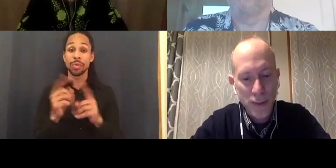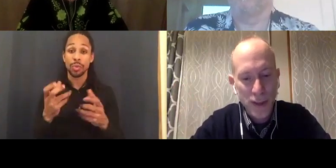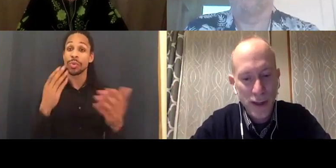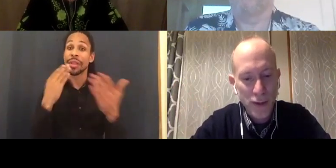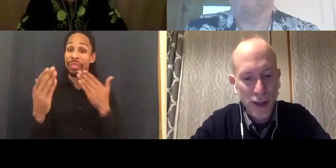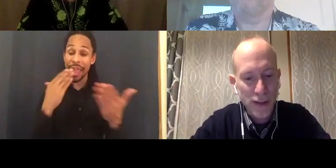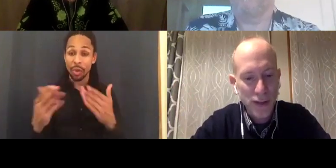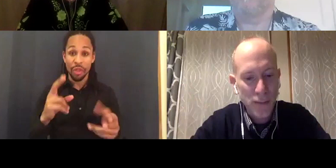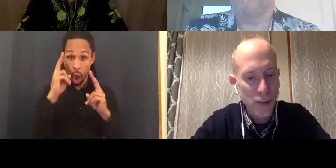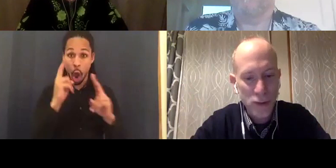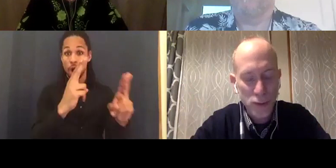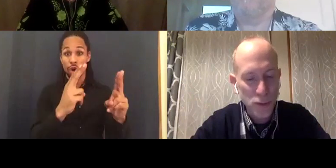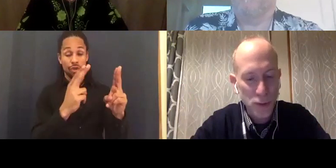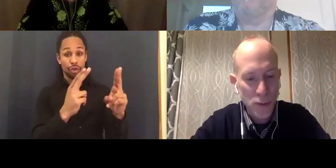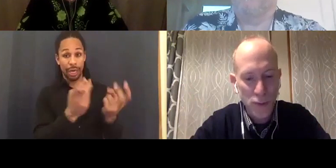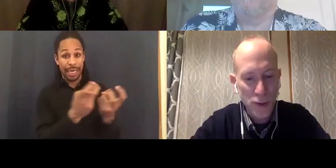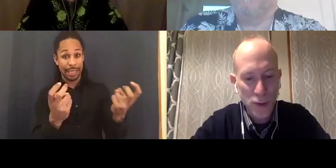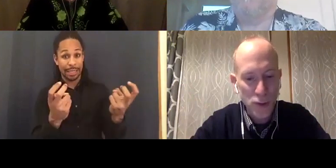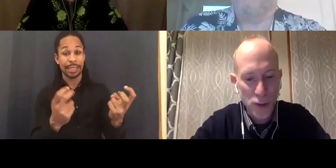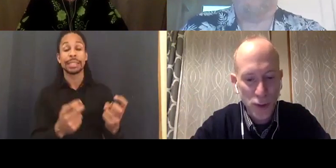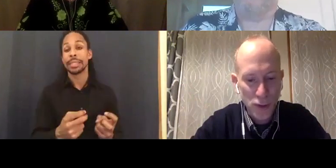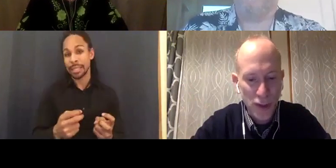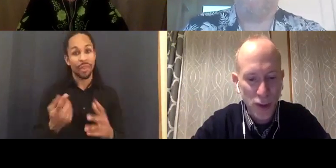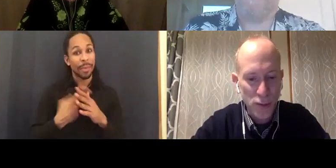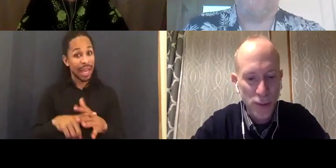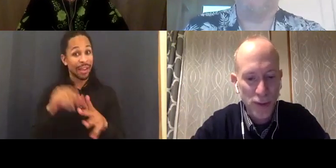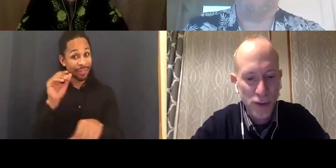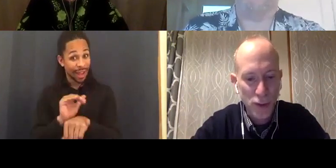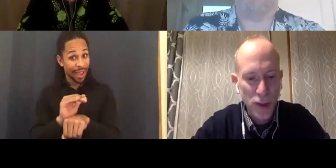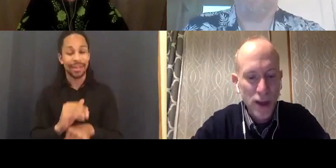beginning of the night who hopefully you enjoyed those moments too.